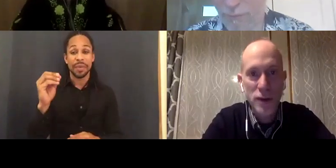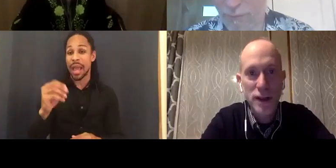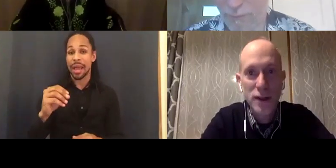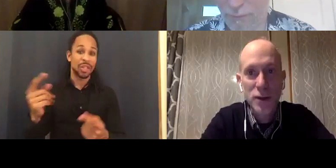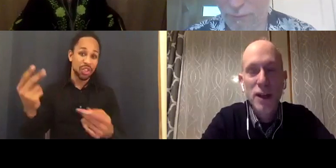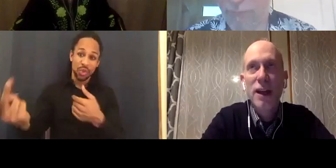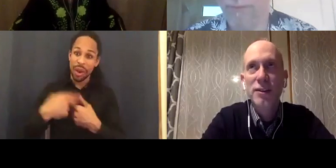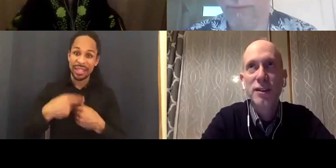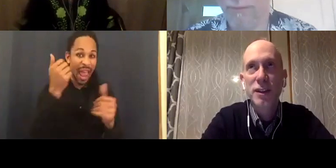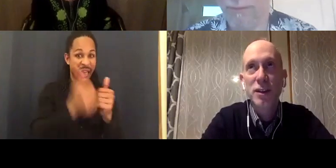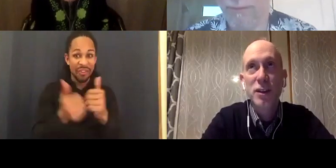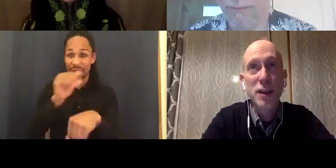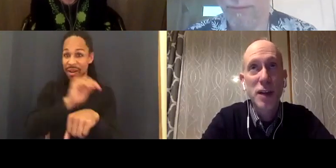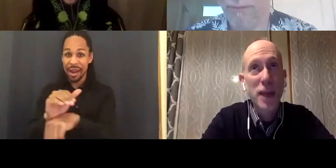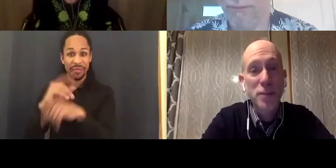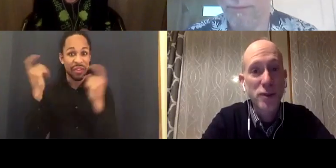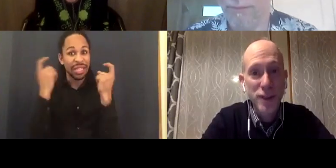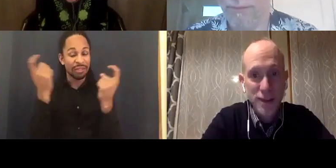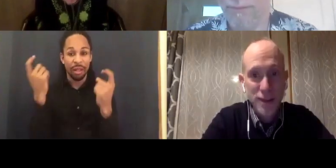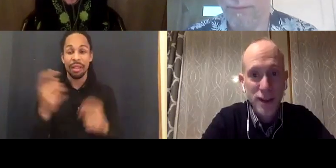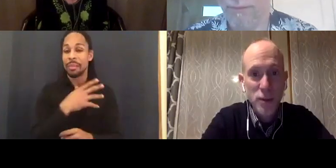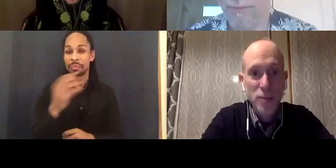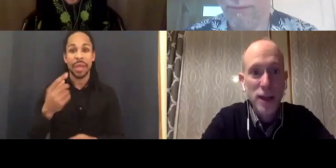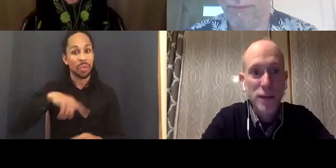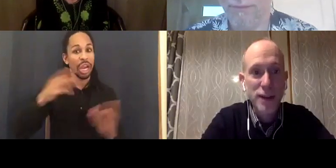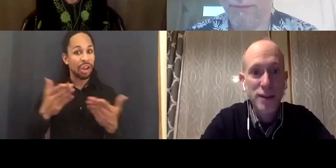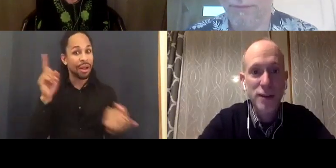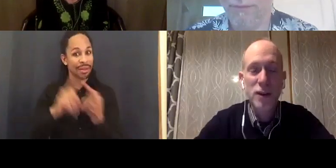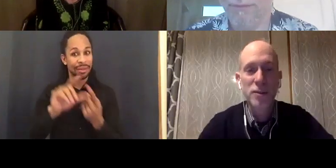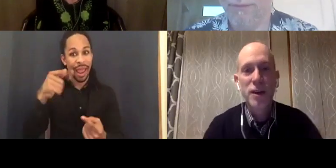We're here until April 6th. Many fantastic films.